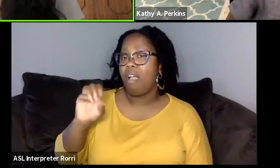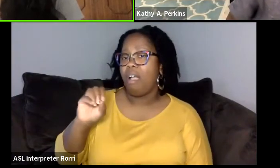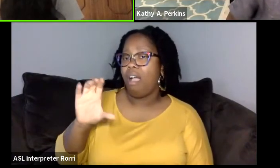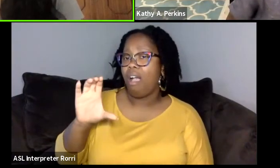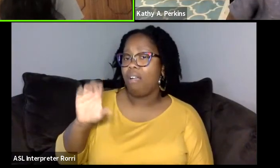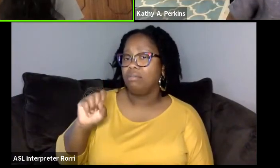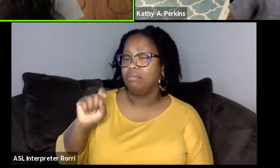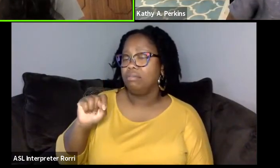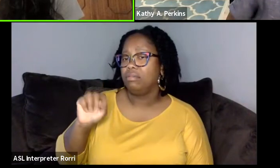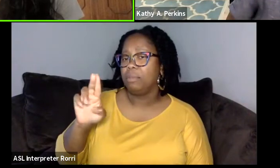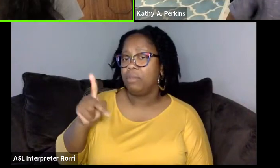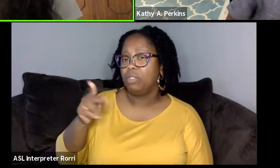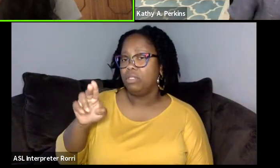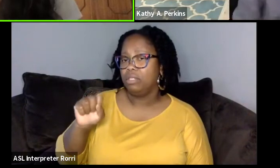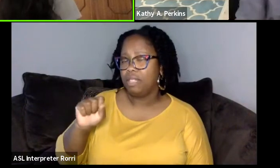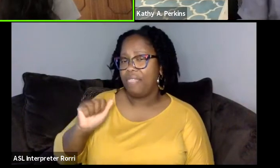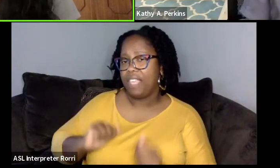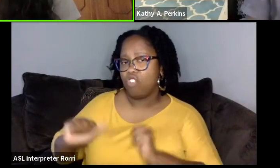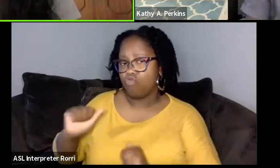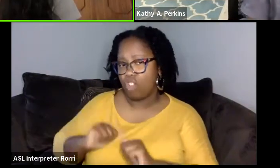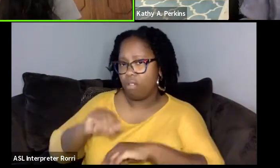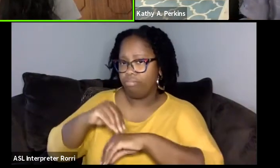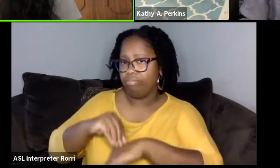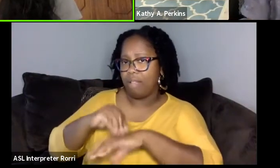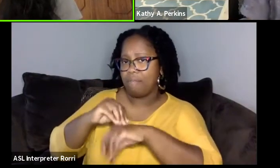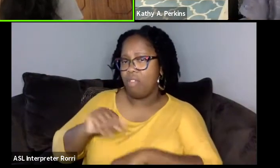And it's hosted on a website at this moment